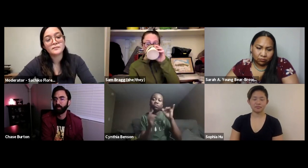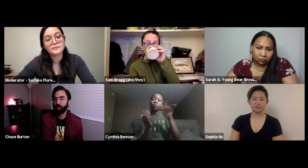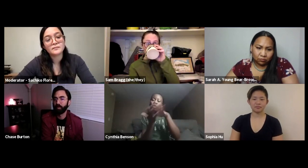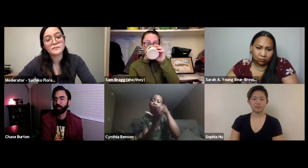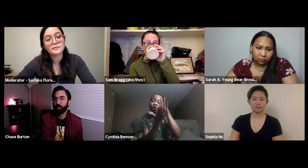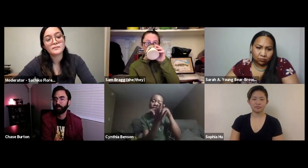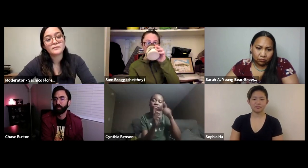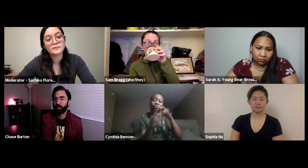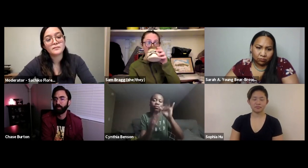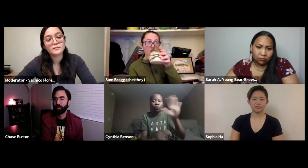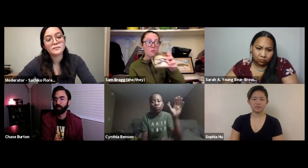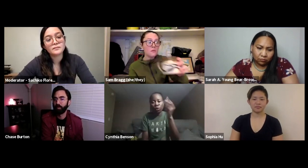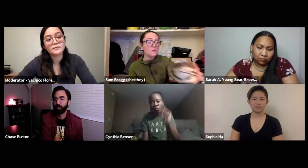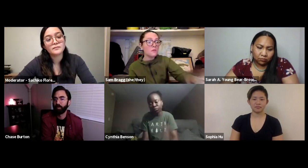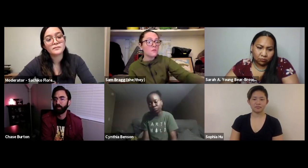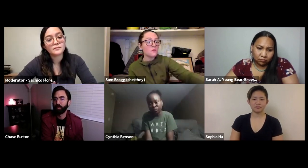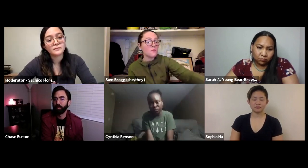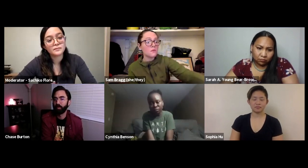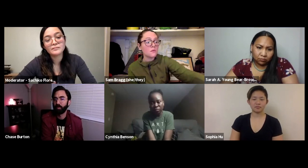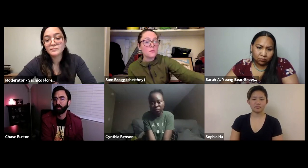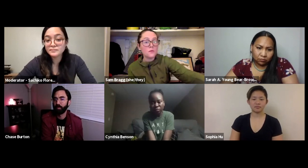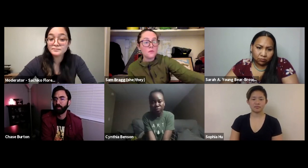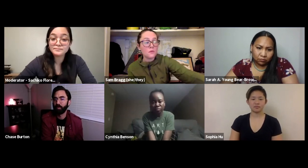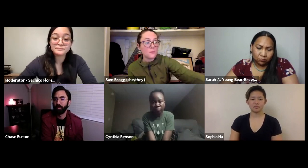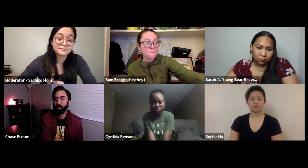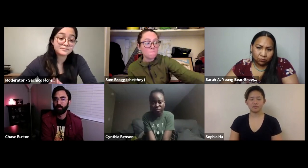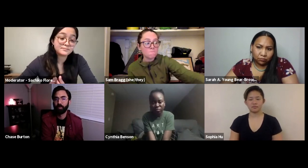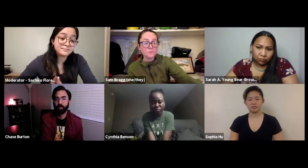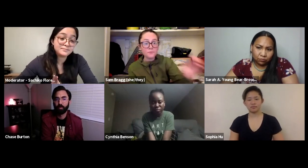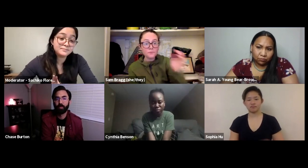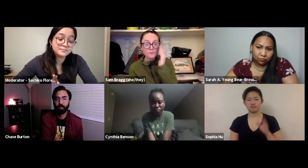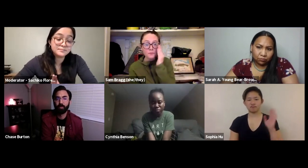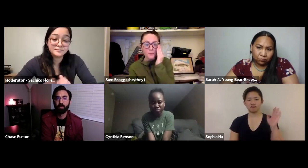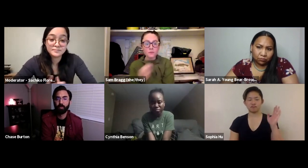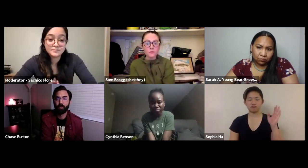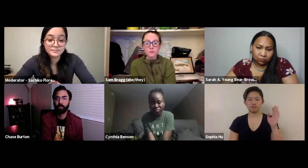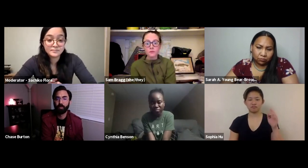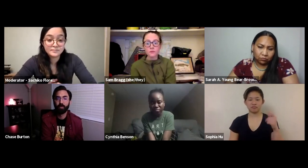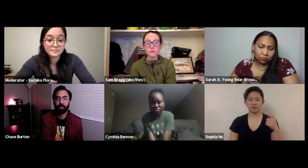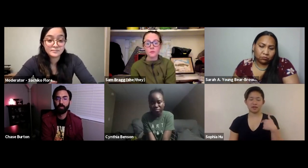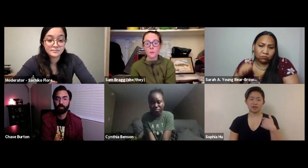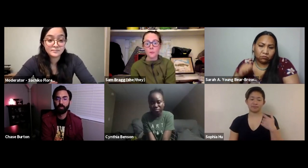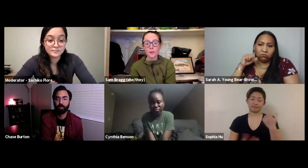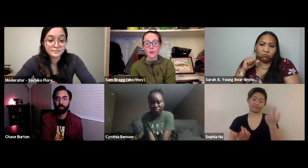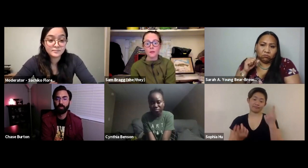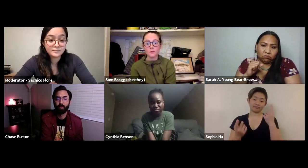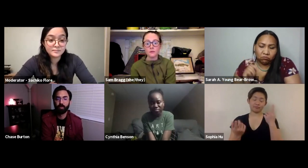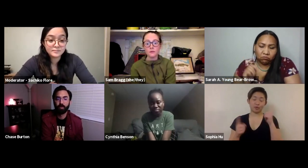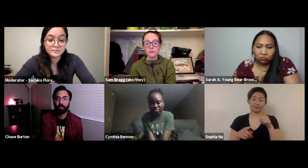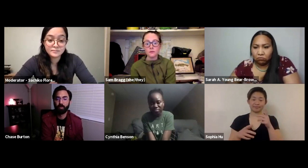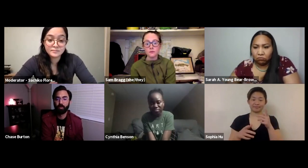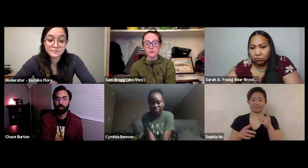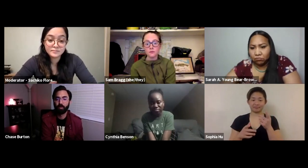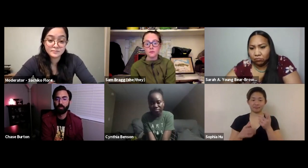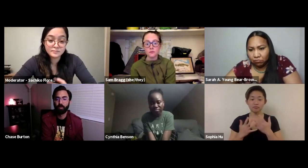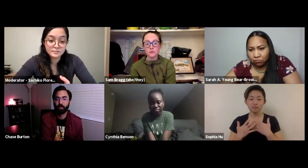saying the same old thing but we need to see other people's perspectives and diversity out there for sure.